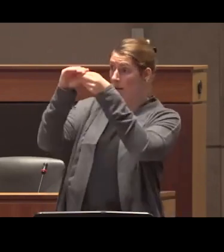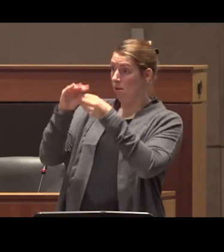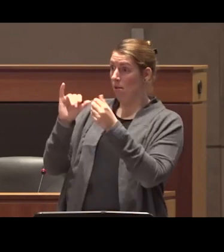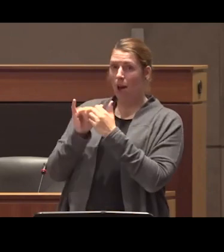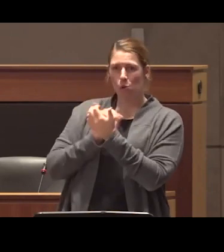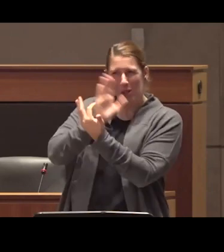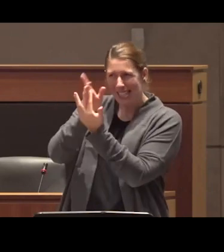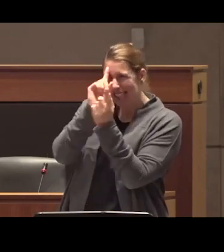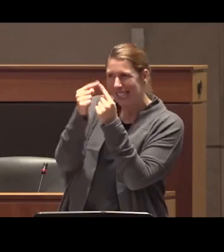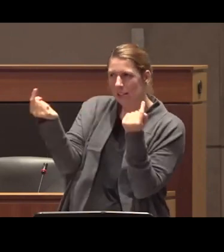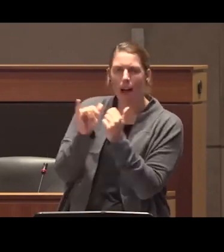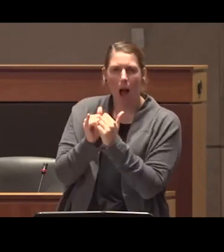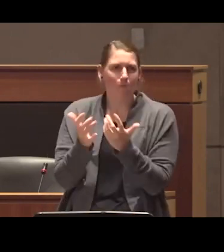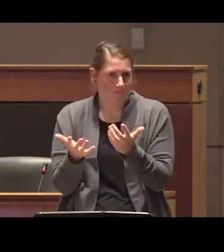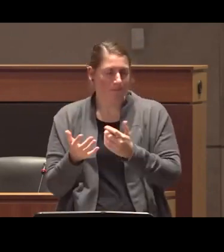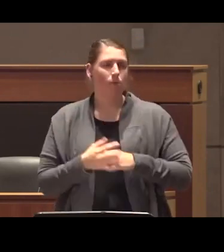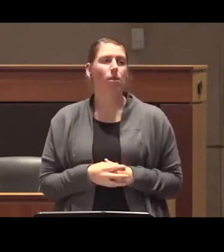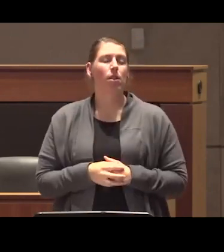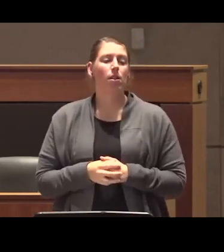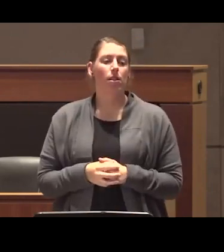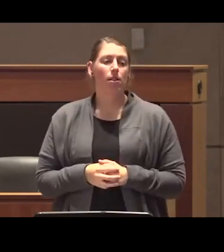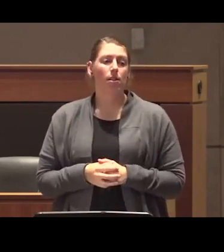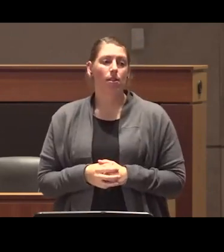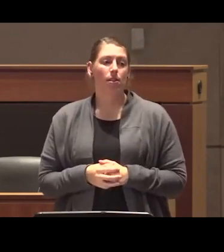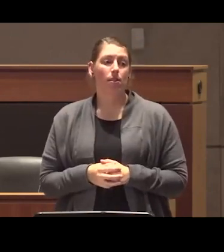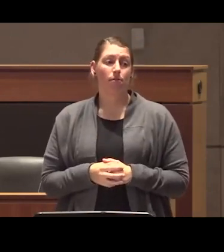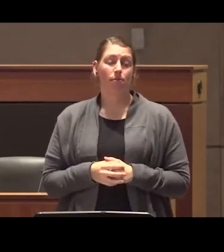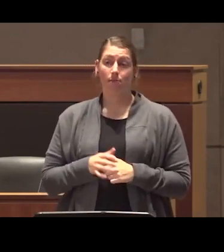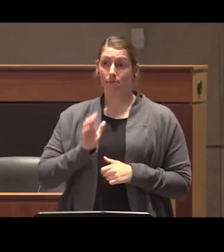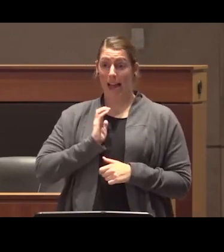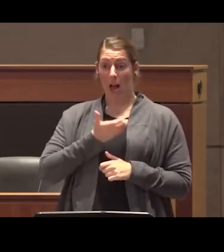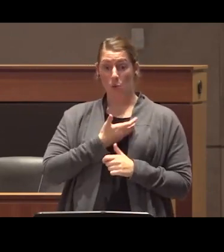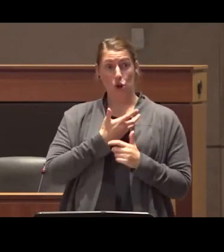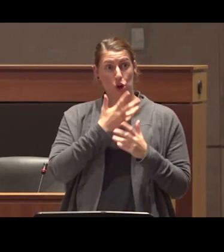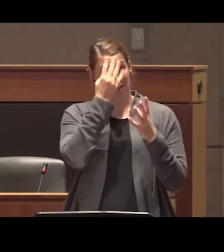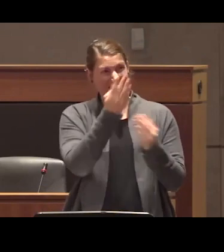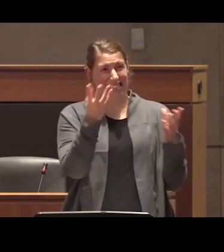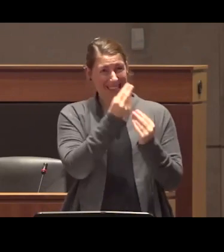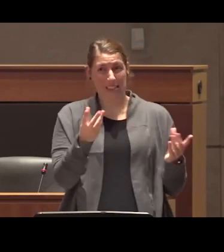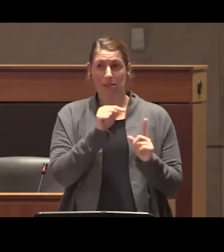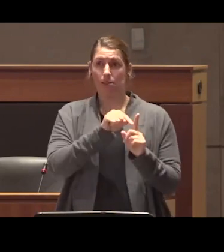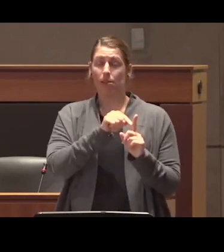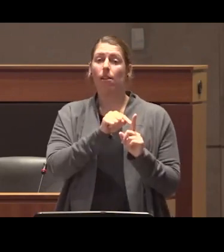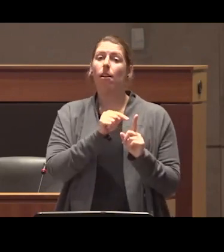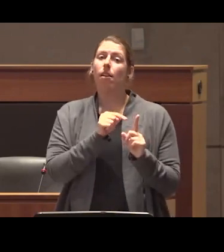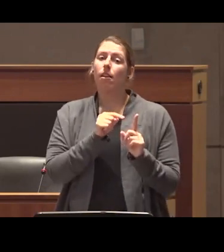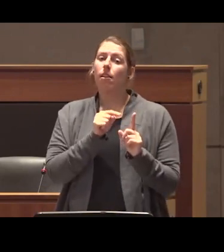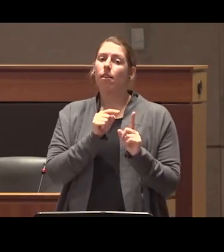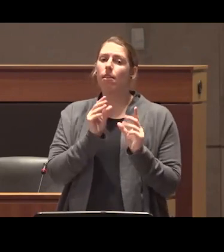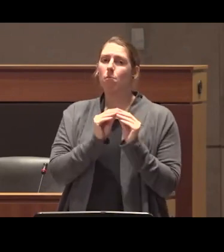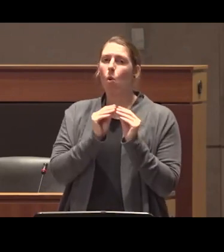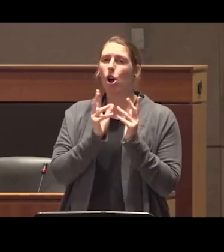is I think because the narratives we are trying to promote are kind of confronting power rather than